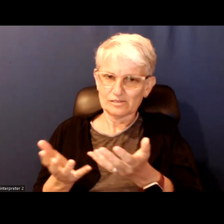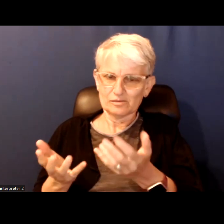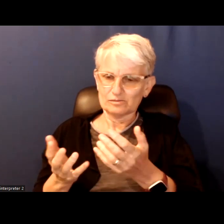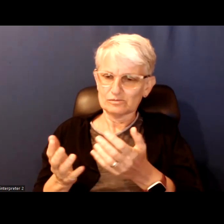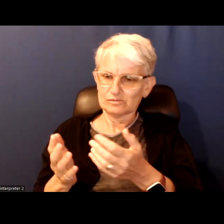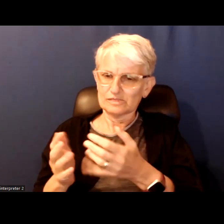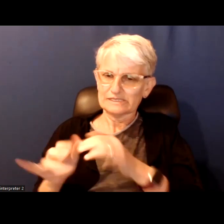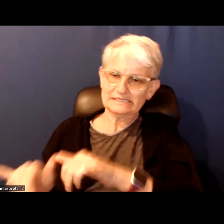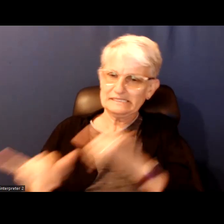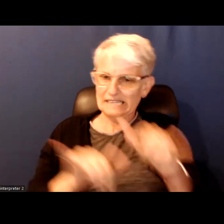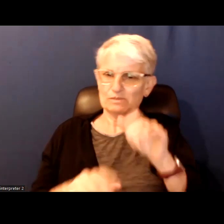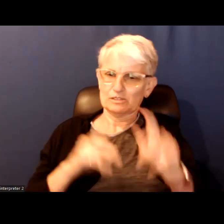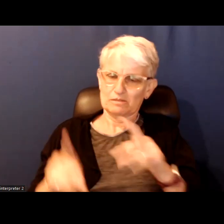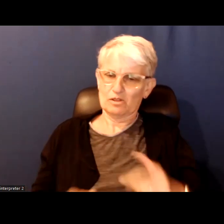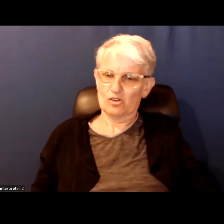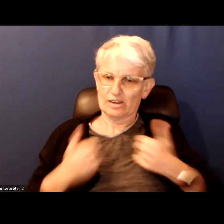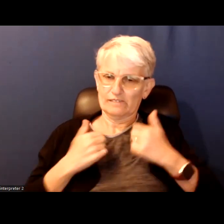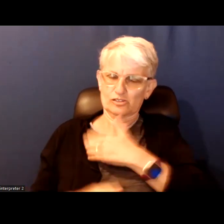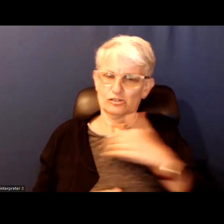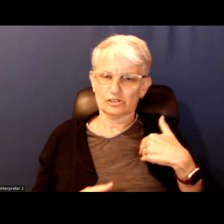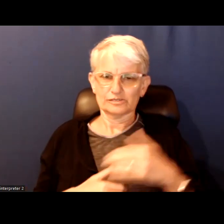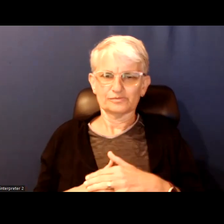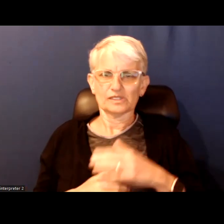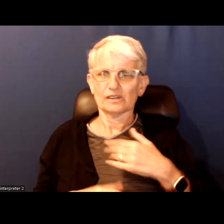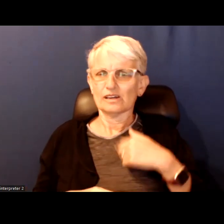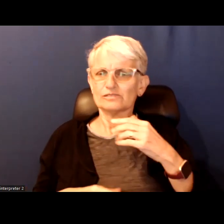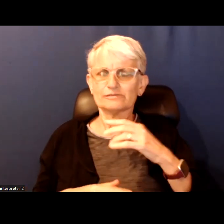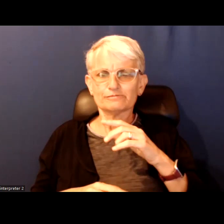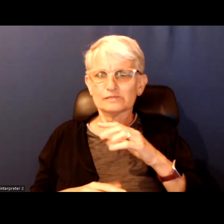who live in Toronto. We have mixed race folks running.